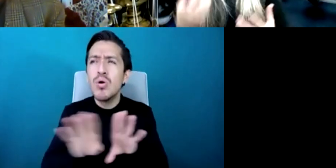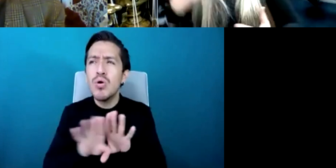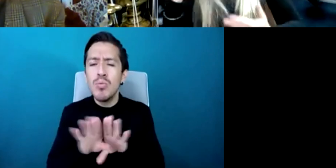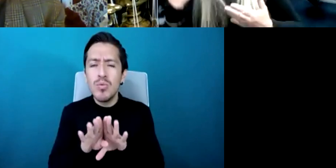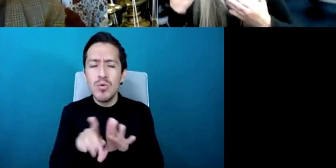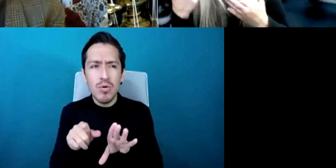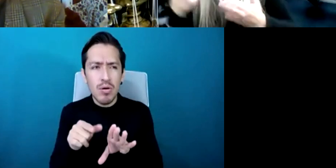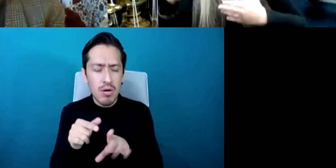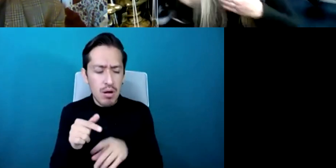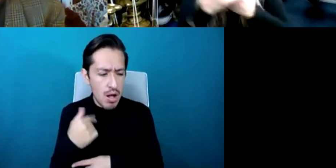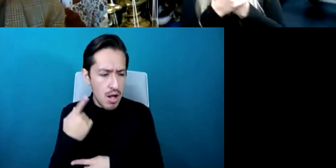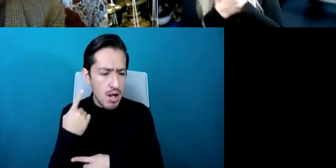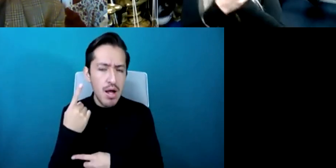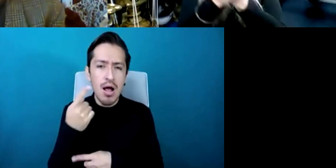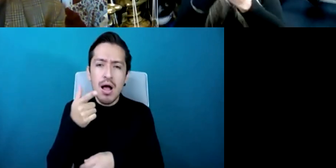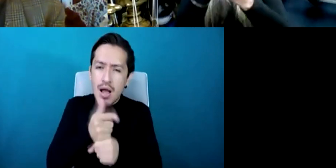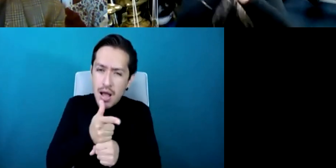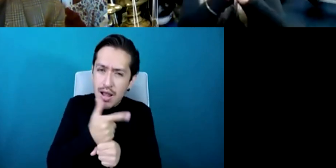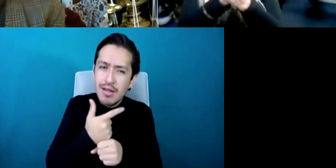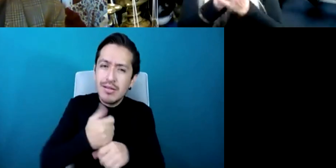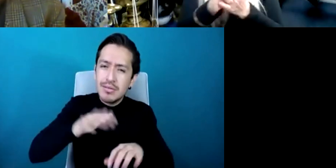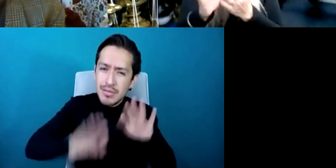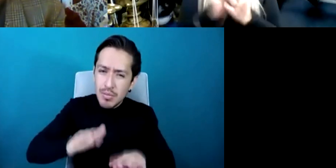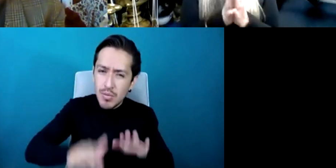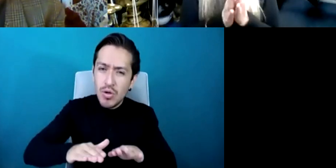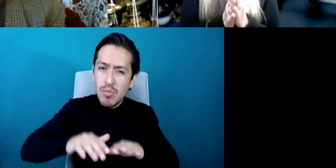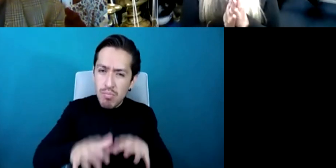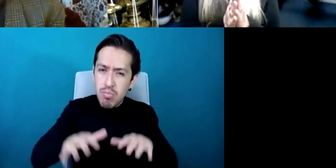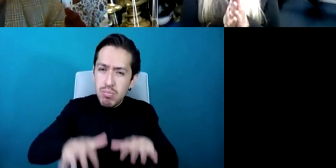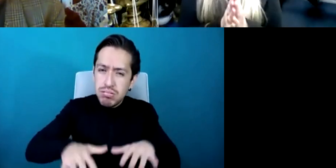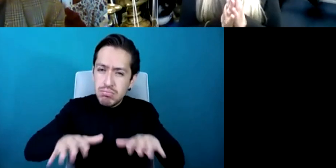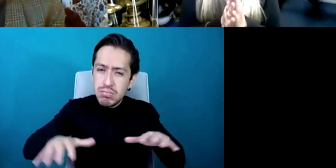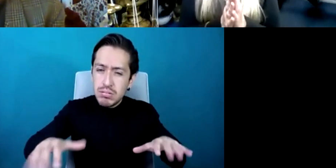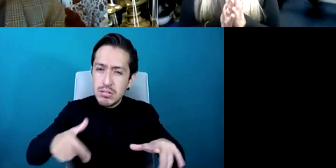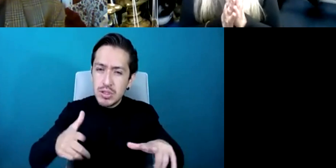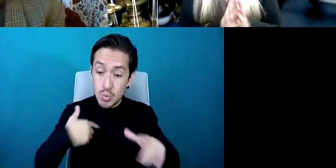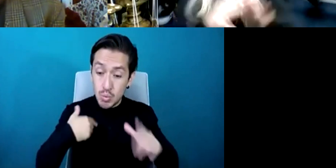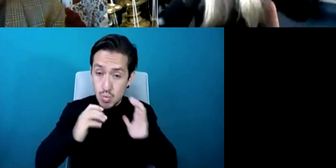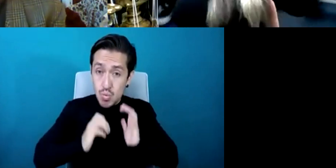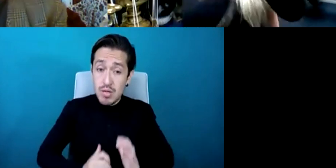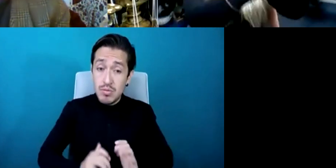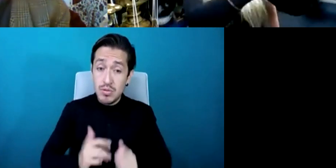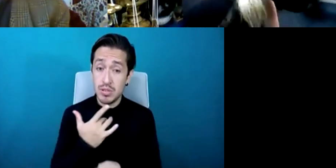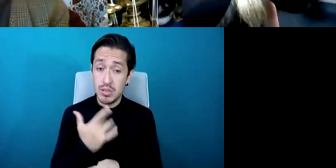can you actually physically feel this sound and that was the beginning of putting my hands on the